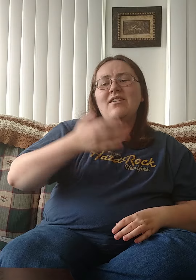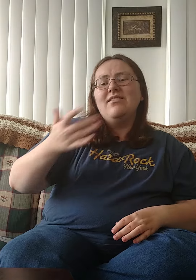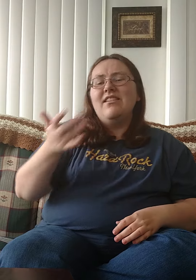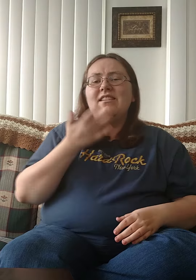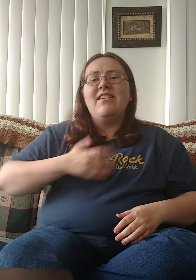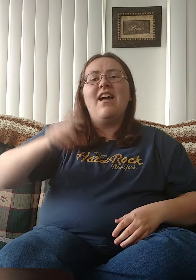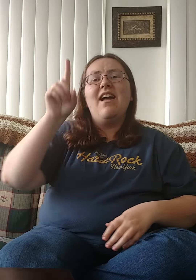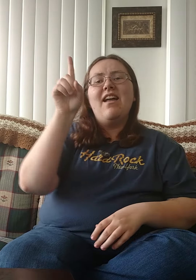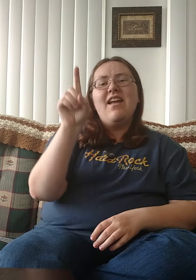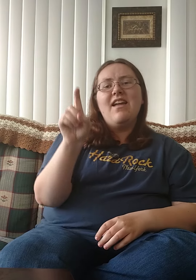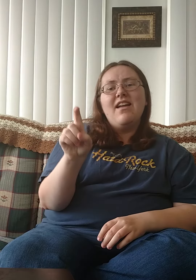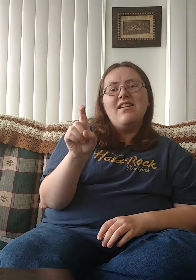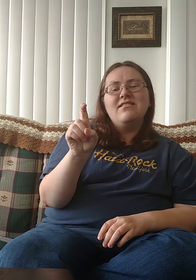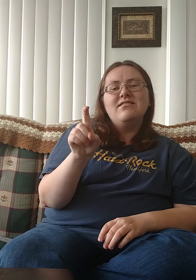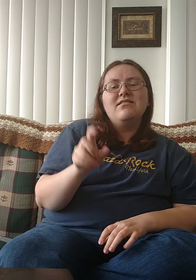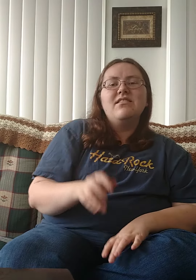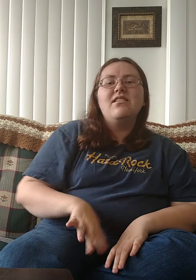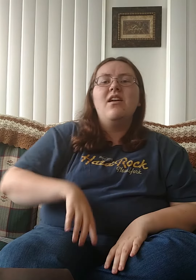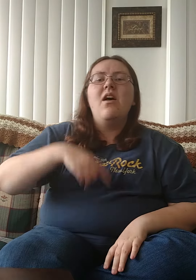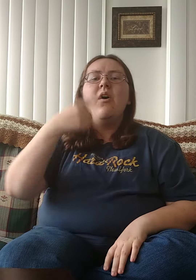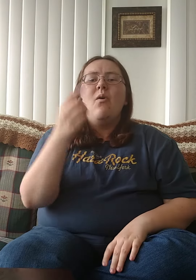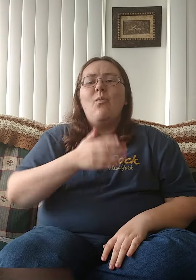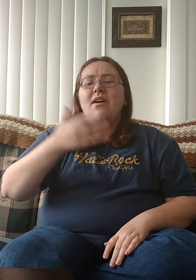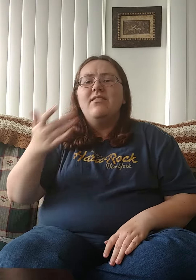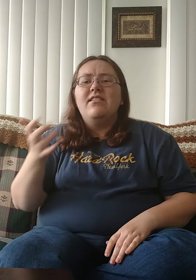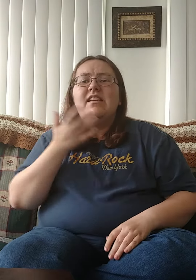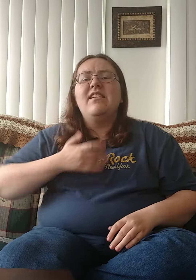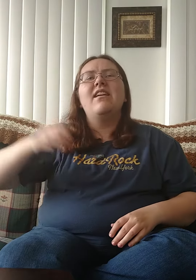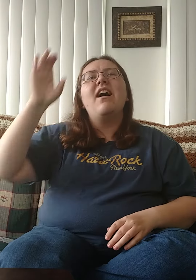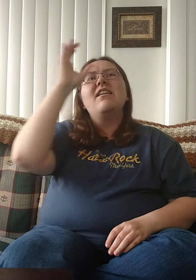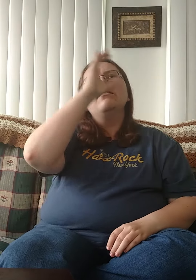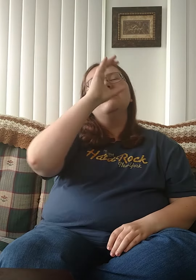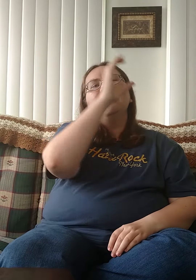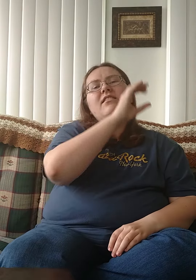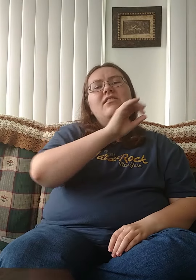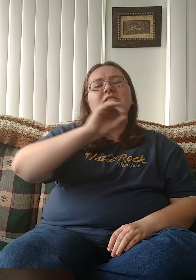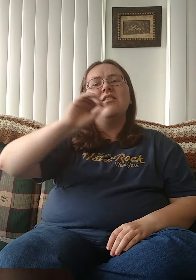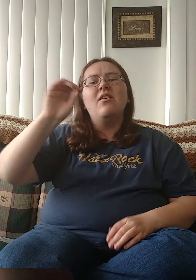One thing I ask One thing I seek